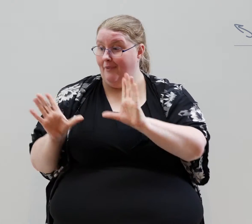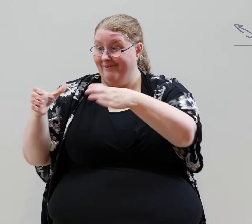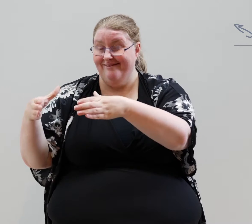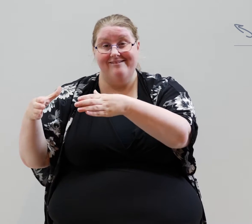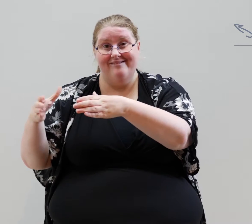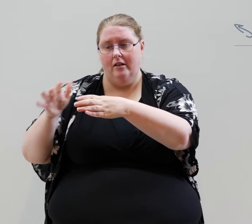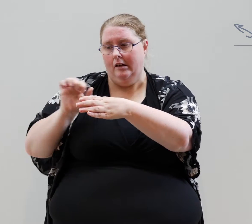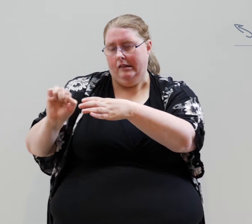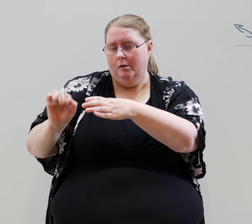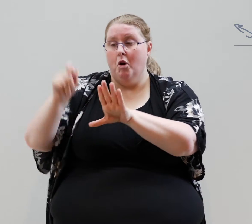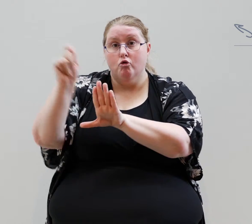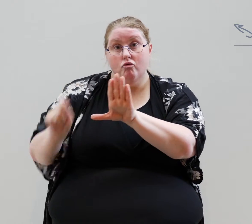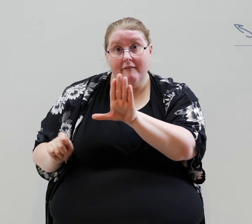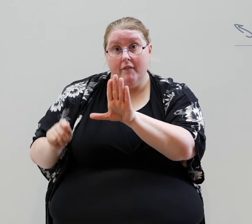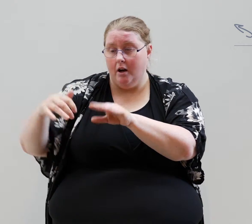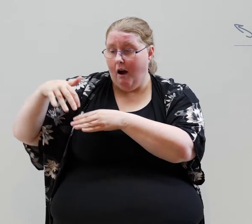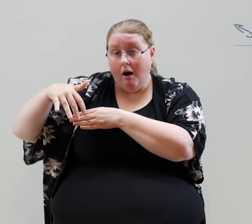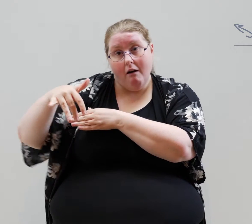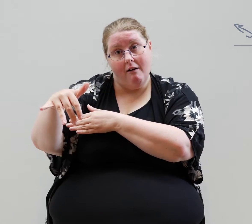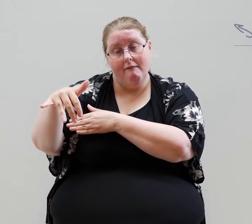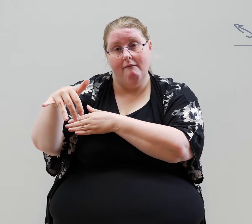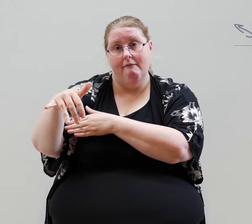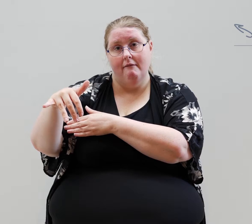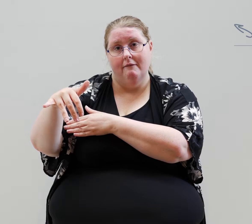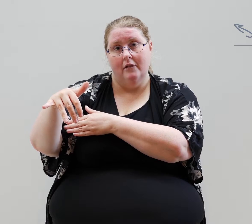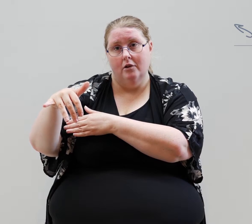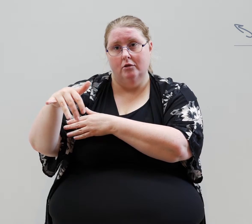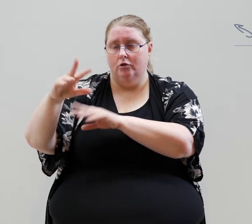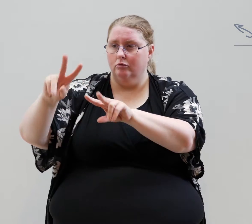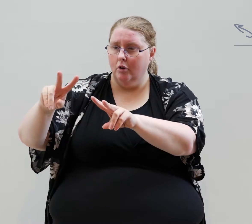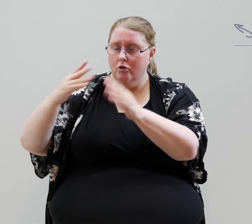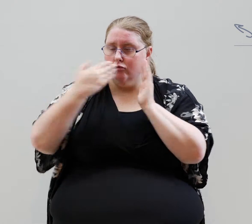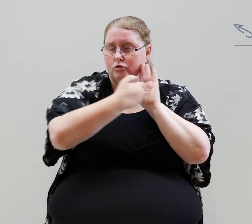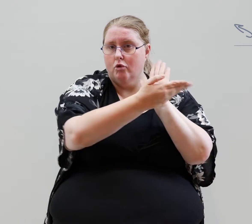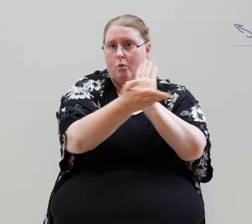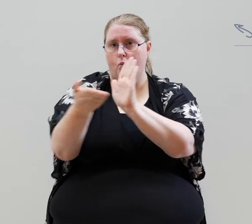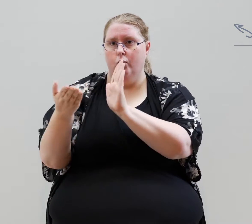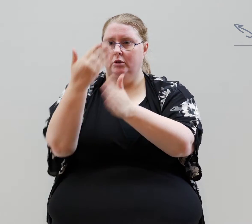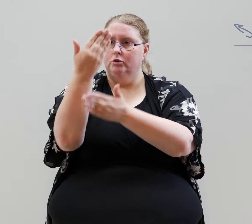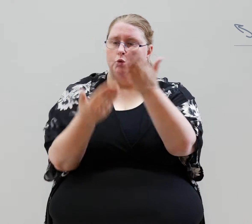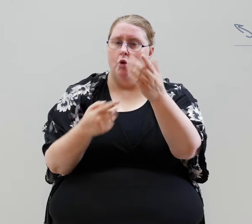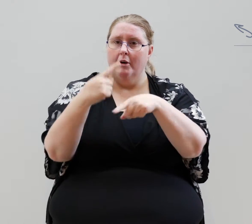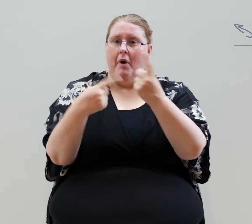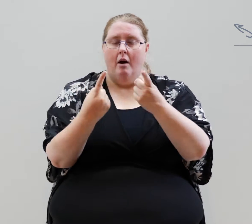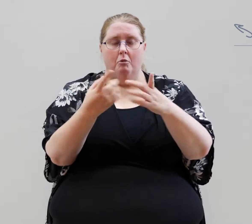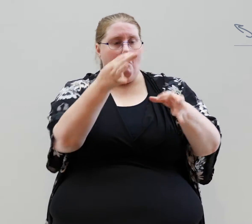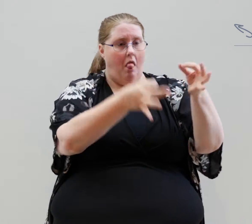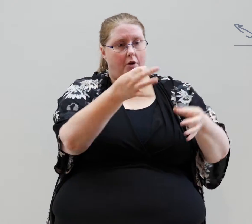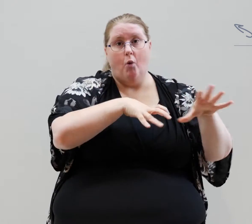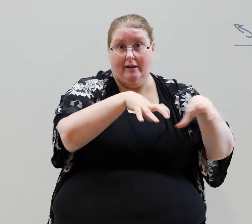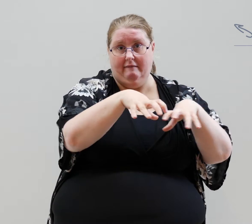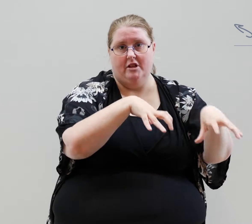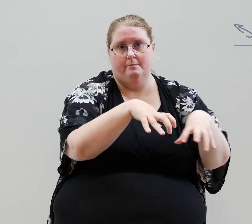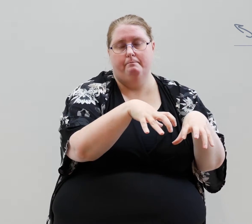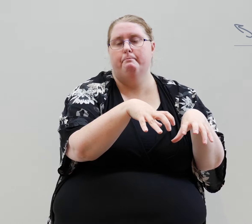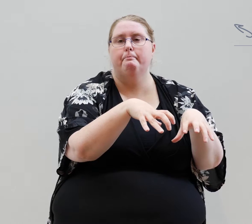The Collective's graphic archive interweaves a story of political activism